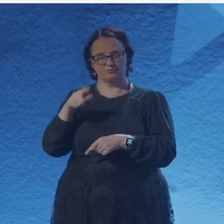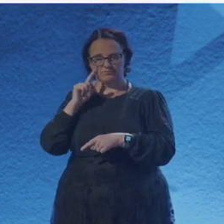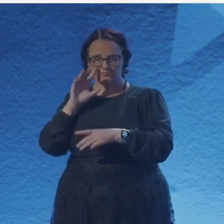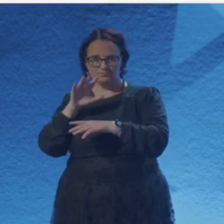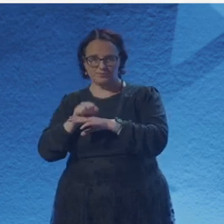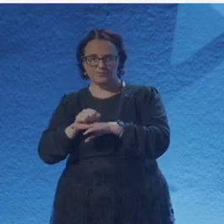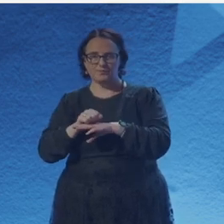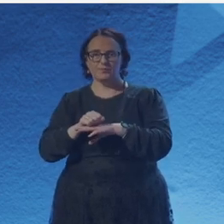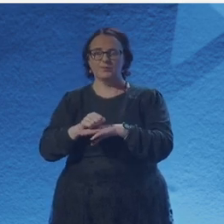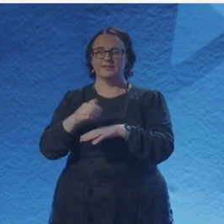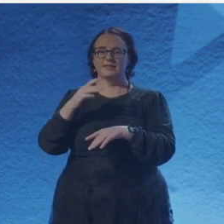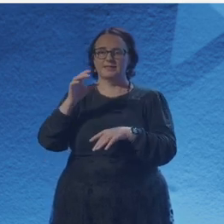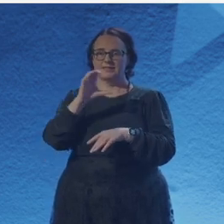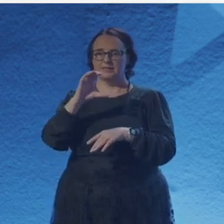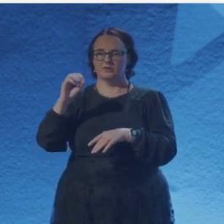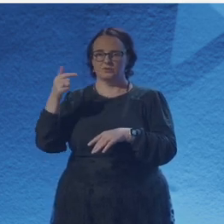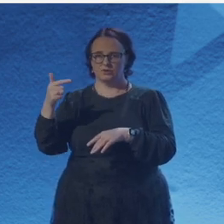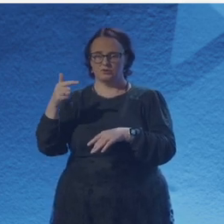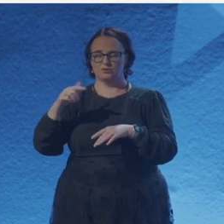And I'd like to start with an eco poem.